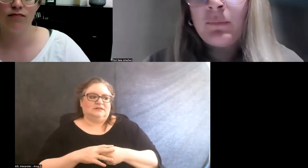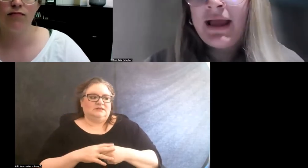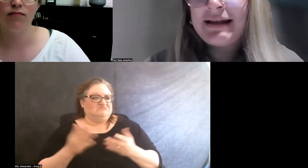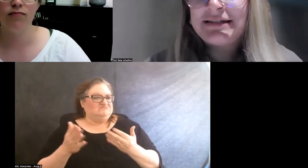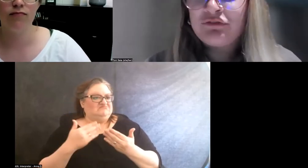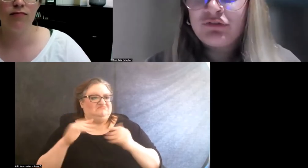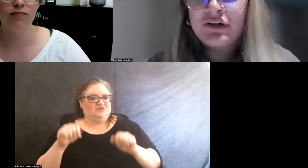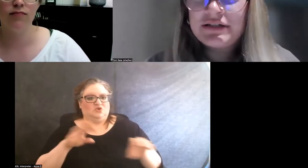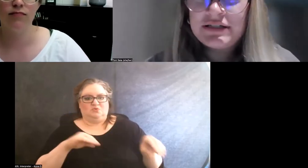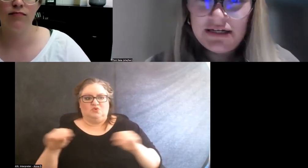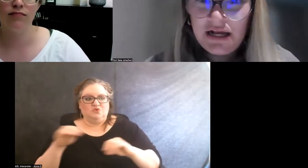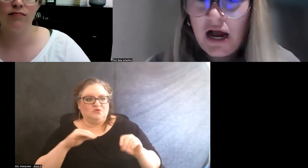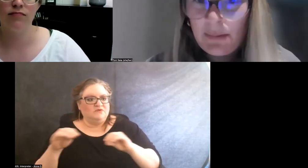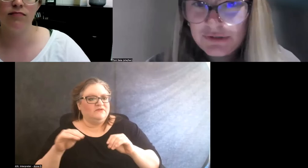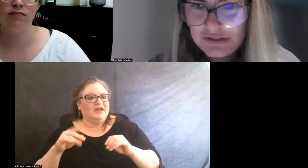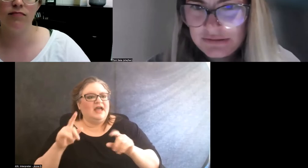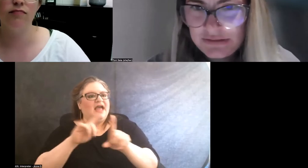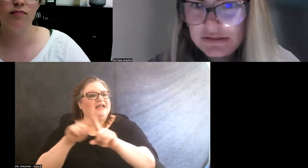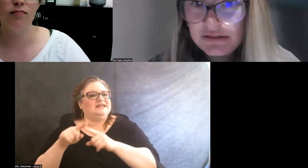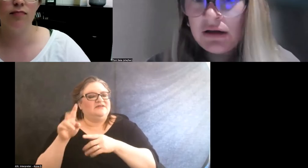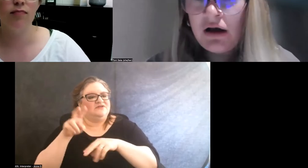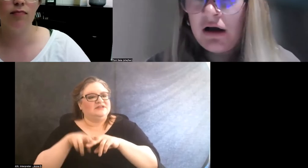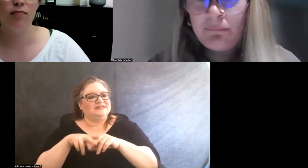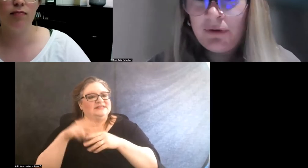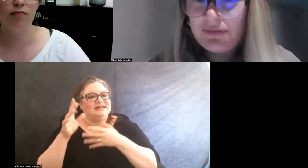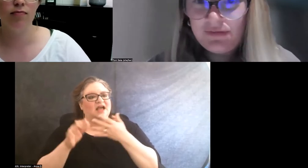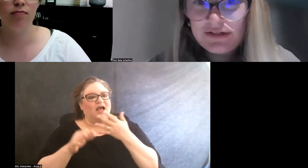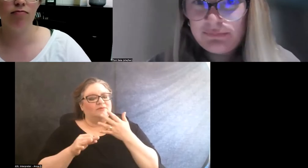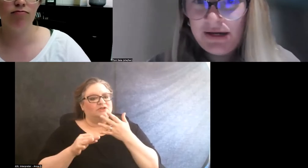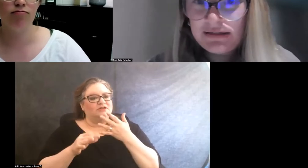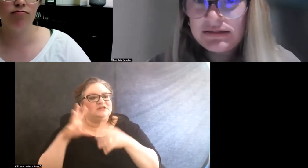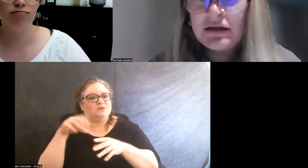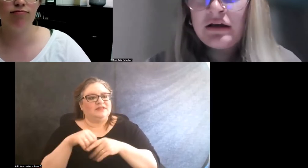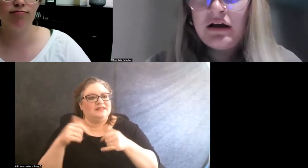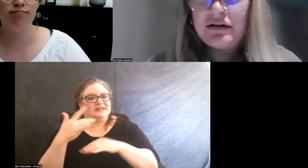We had different seating options within the space,